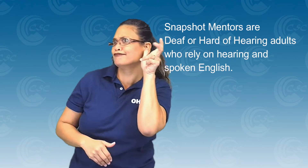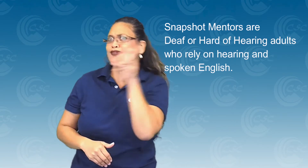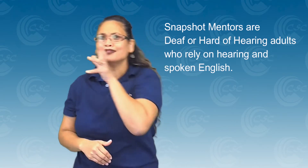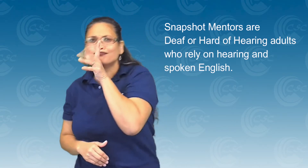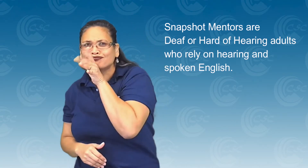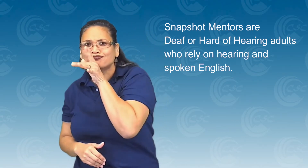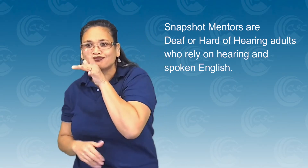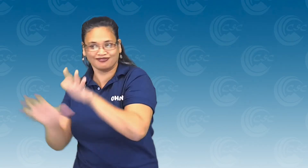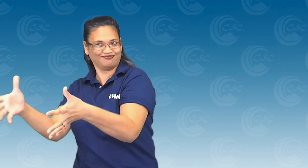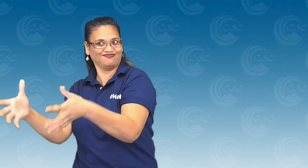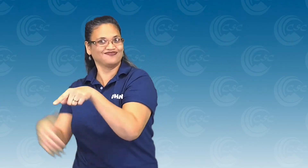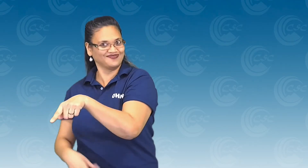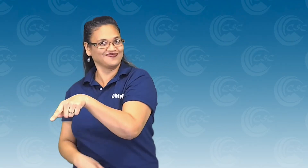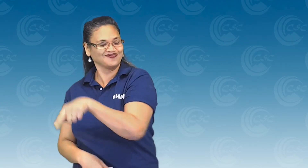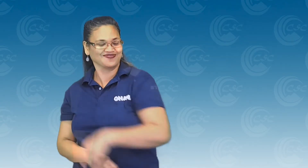which are Deaf or Hard of Hearing adults who rely on hearing and spoken English.